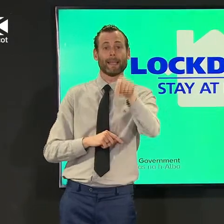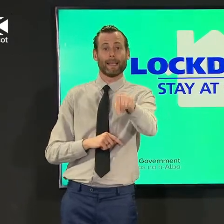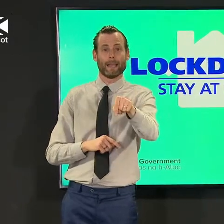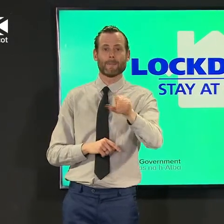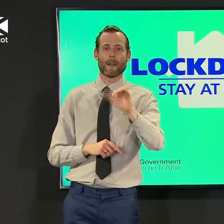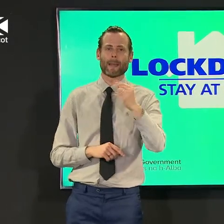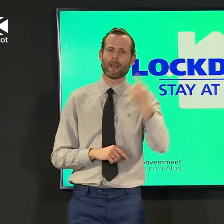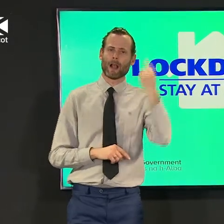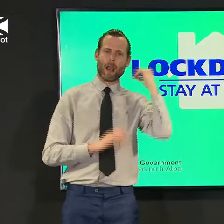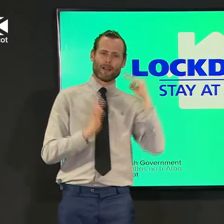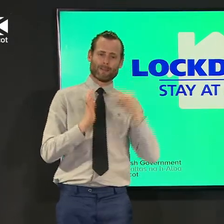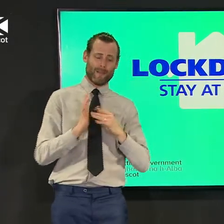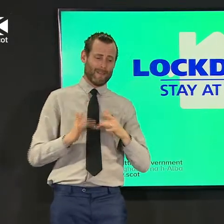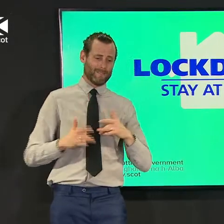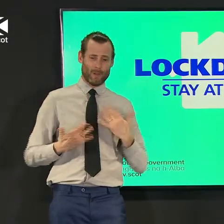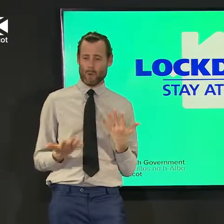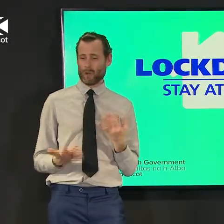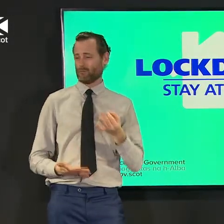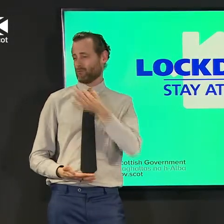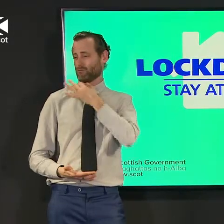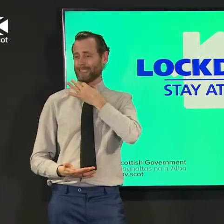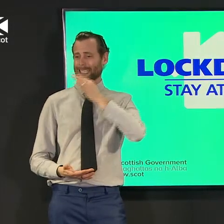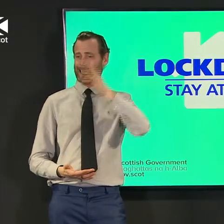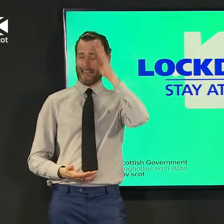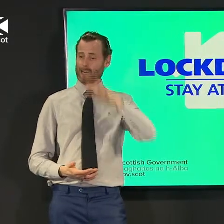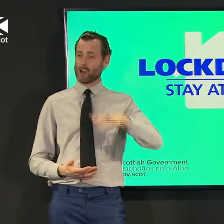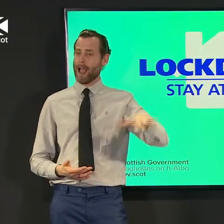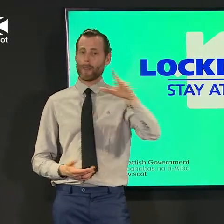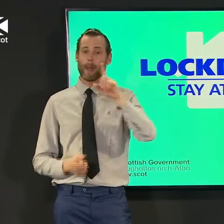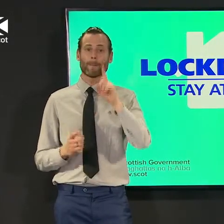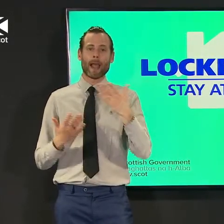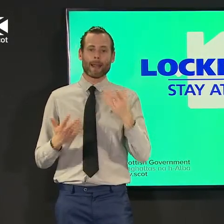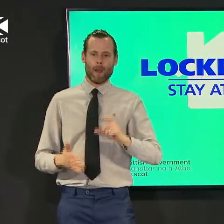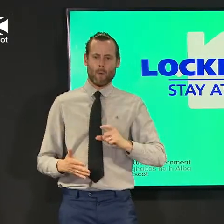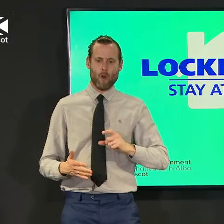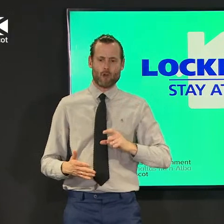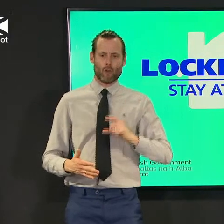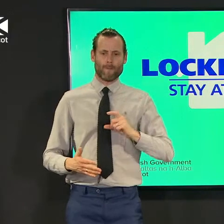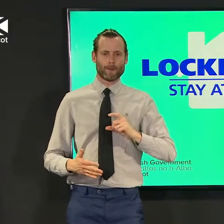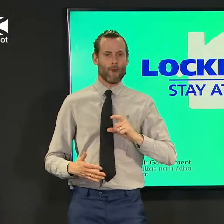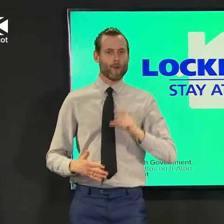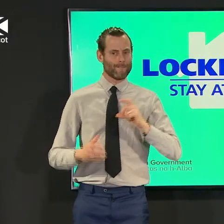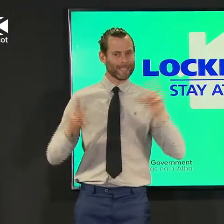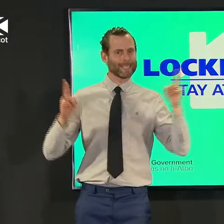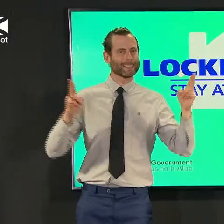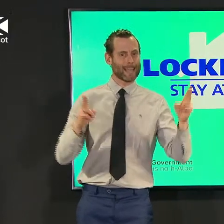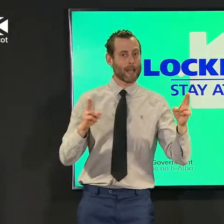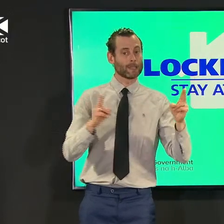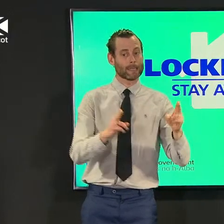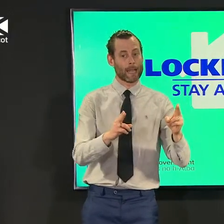were possible at all but none of this is confirmed just yet for those who are standing as candidates